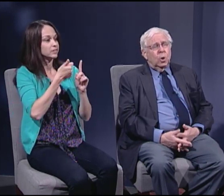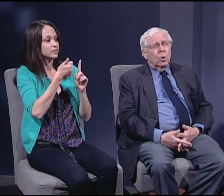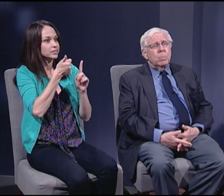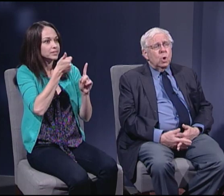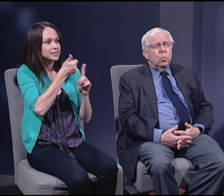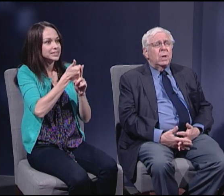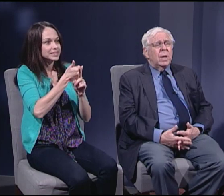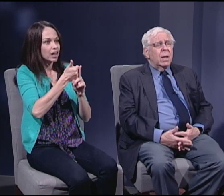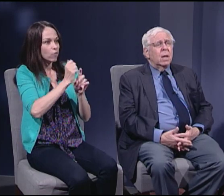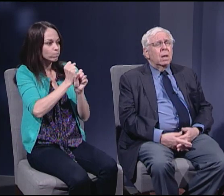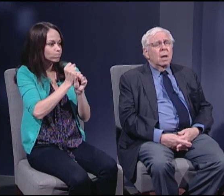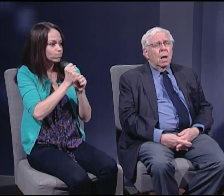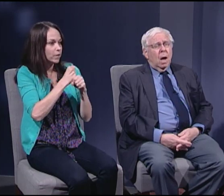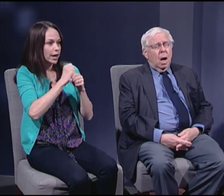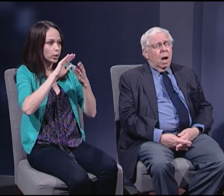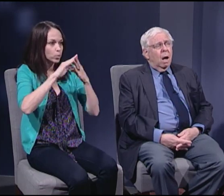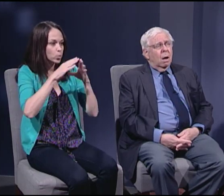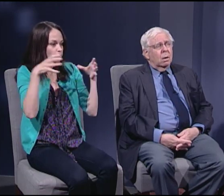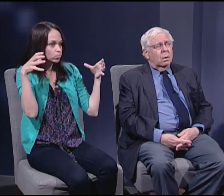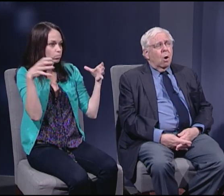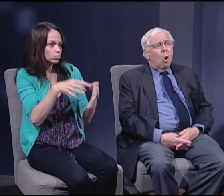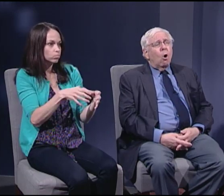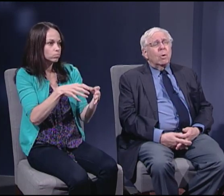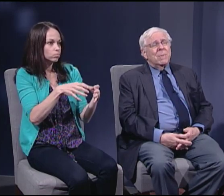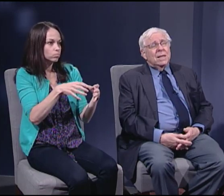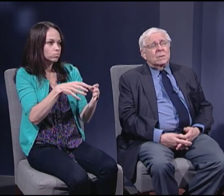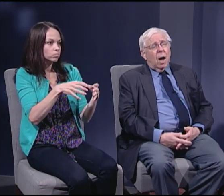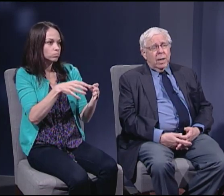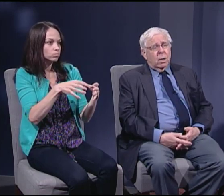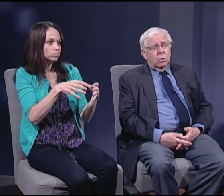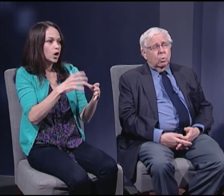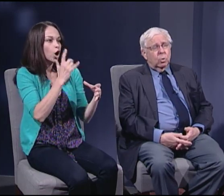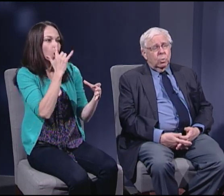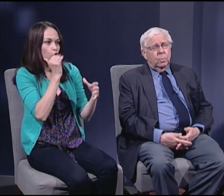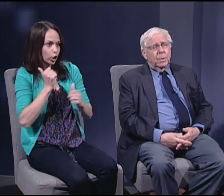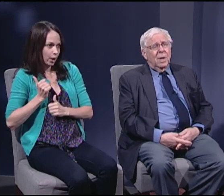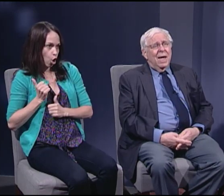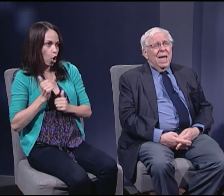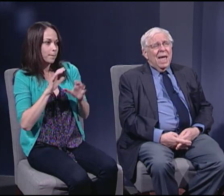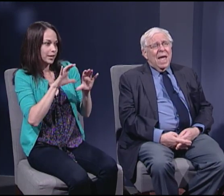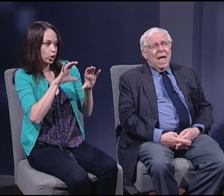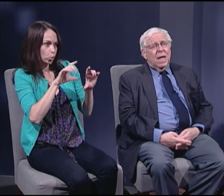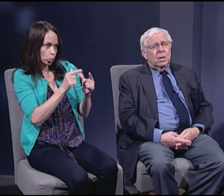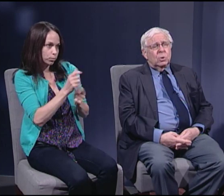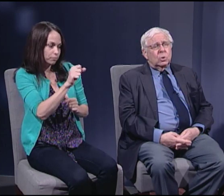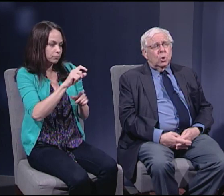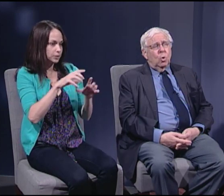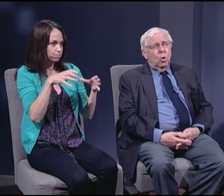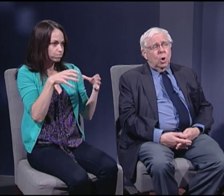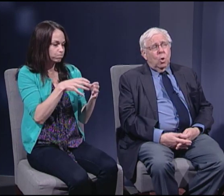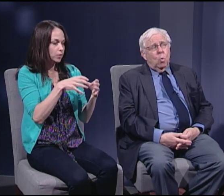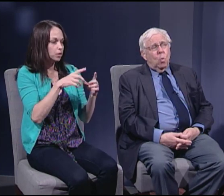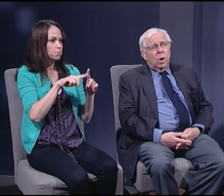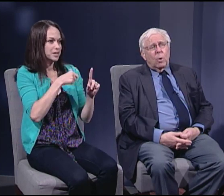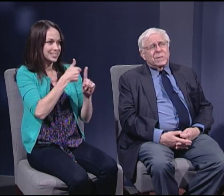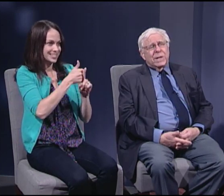community of army-like group and one always has